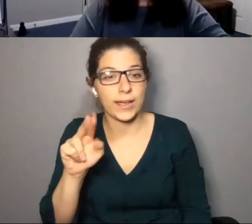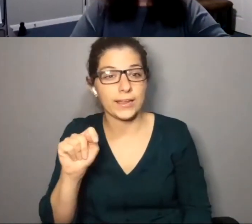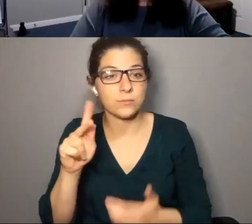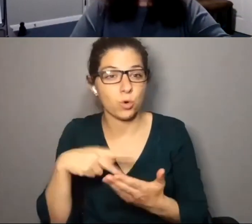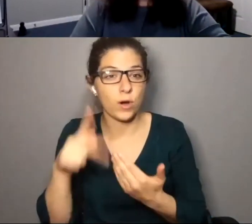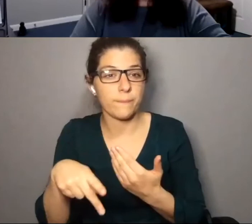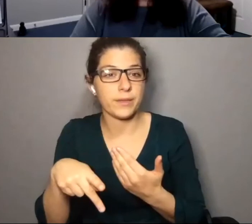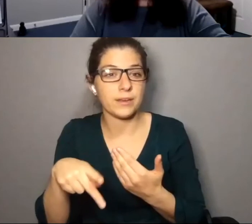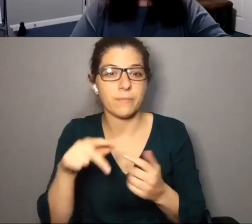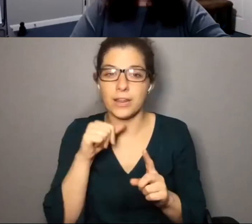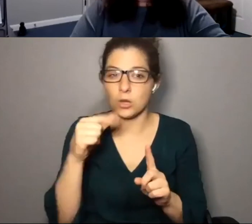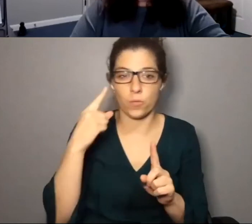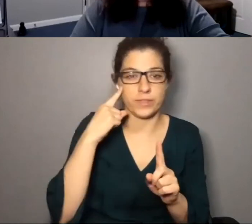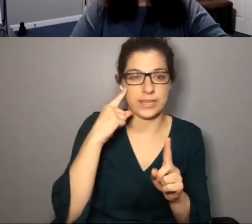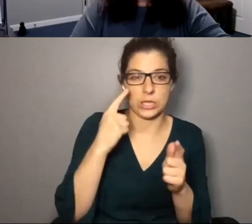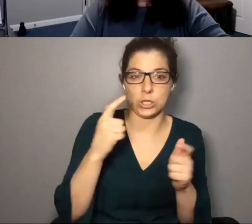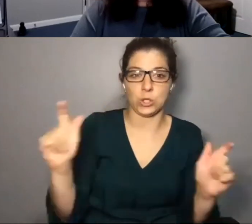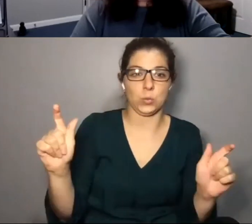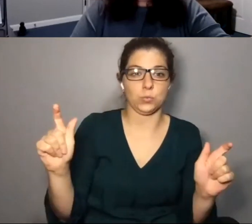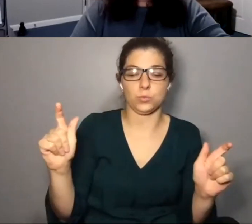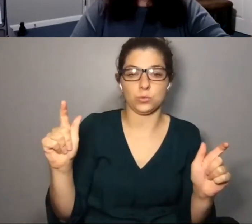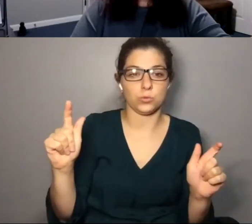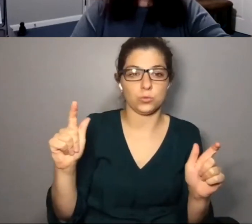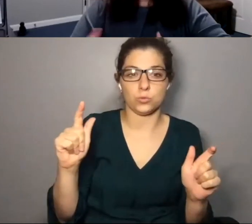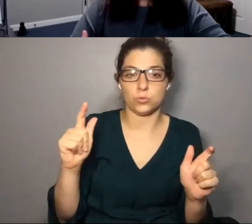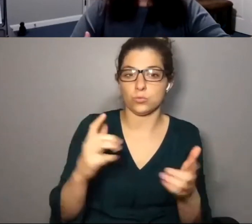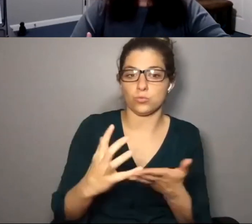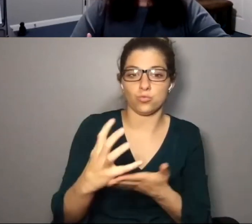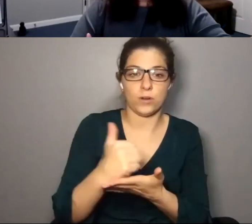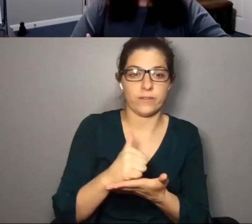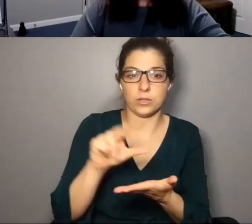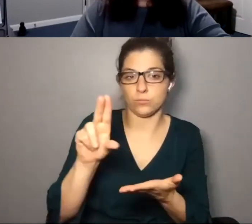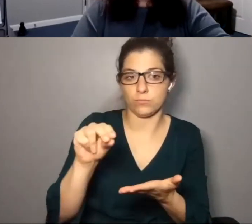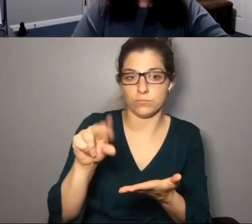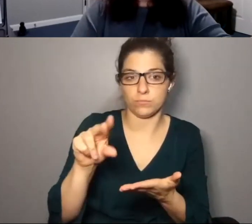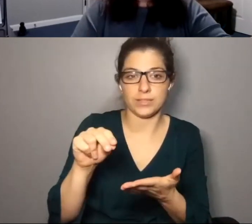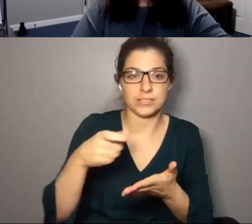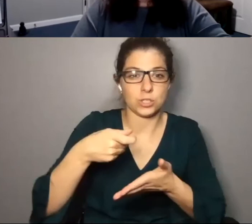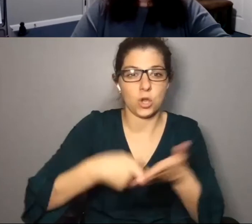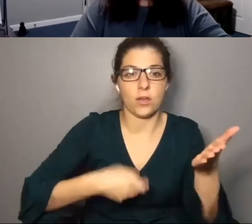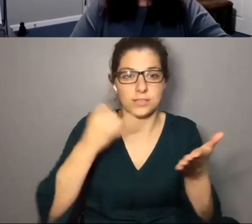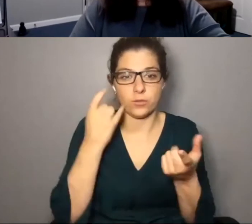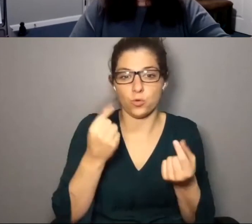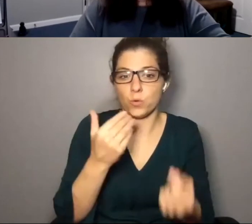ecute Grant Programming, but I don't think it's been an enormous source of revenue because